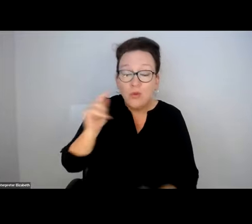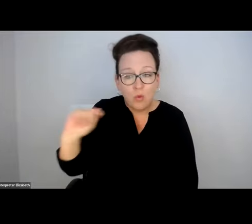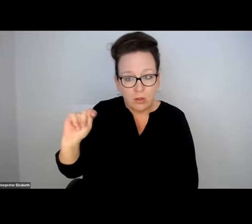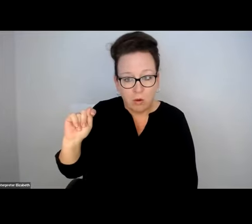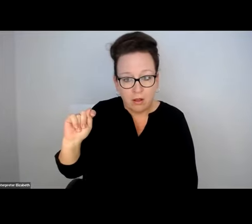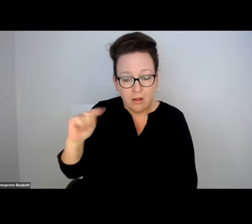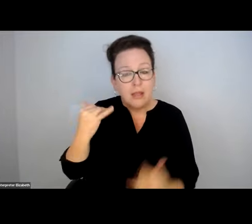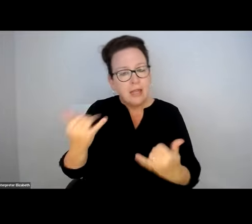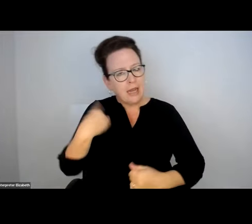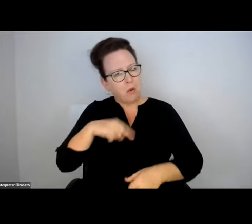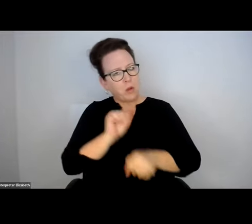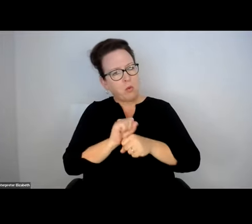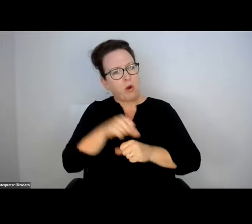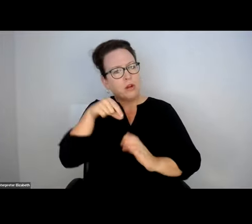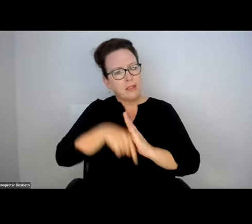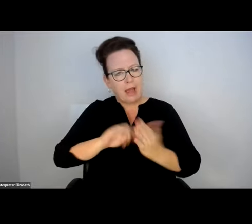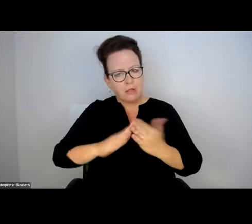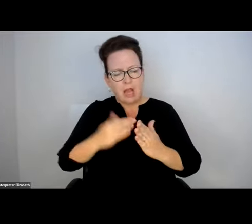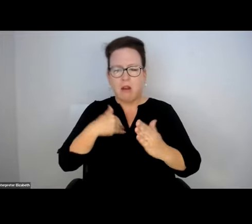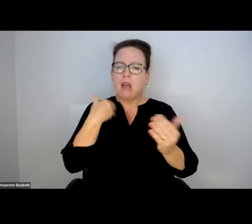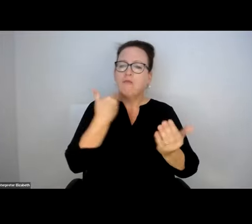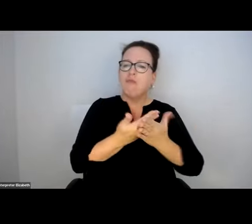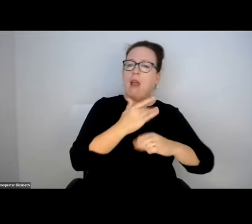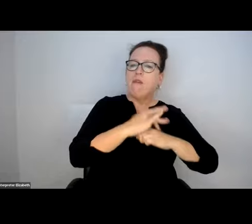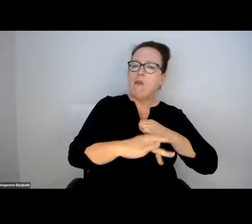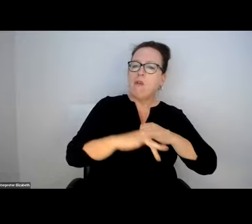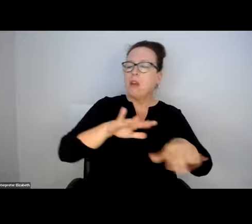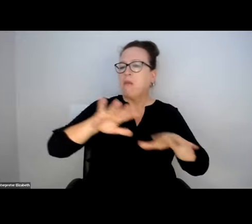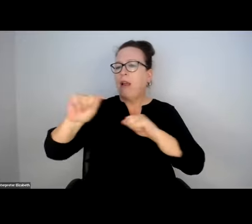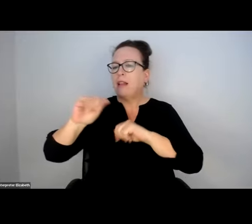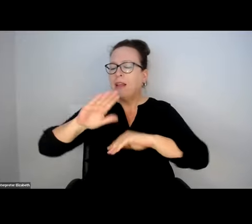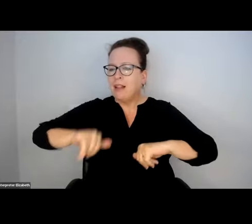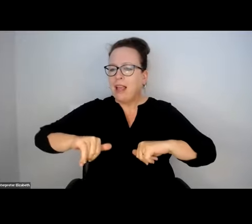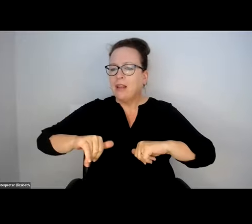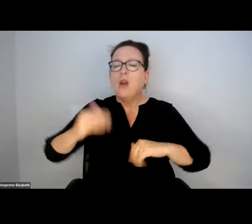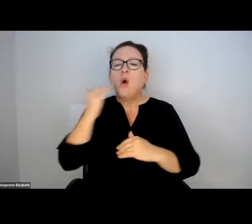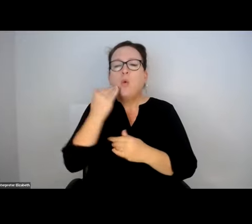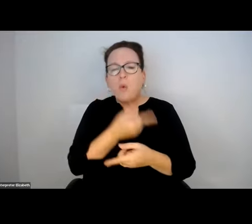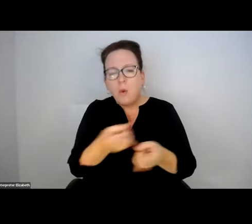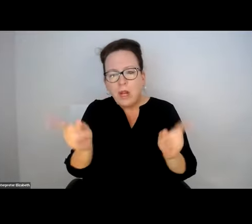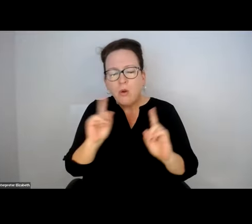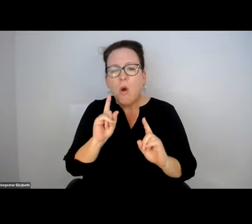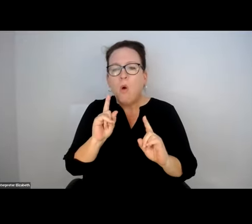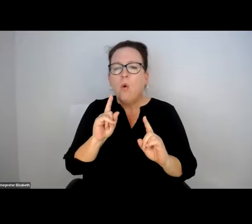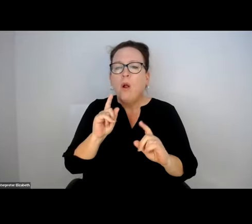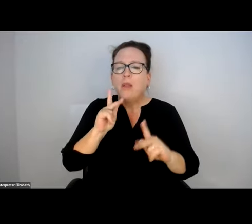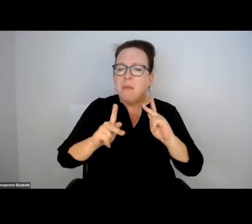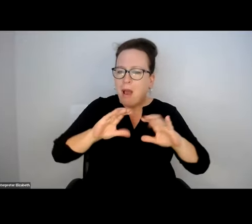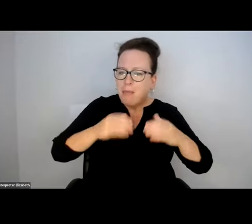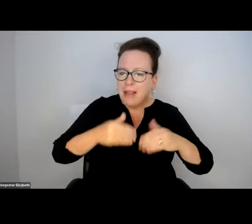STREET AND DON'T HAVE ACCESS TO A TOILET. WE WORK DOWNTOWN. I'M IN EARLY AND OUT LATE. THERE'S A KNOWN EXISTING